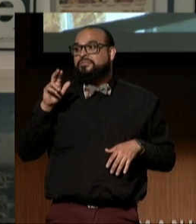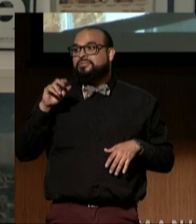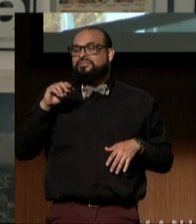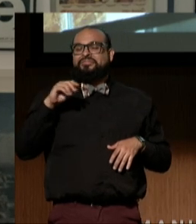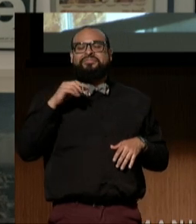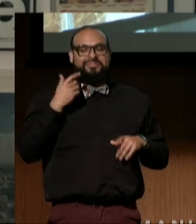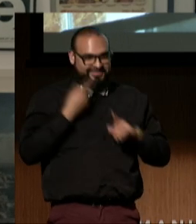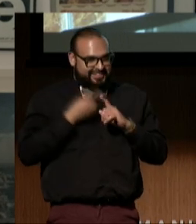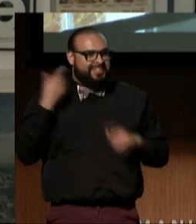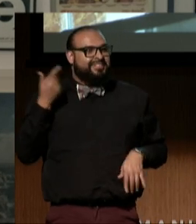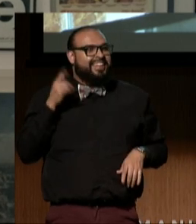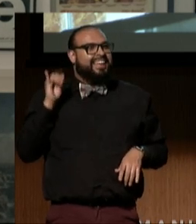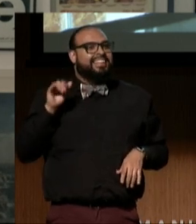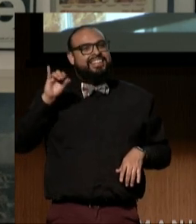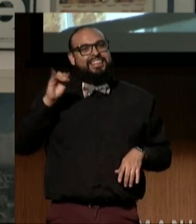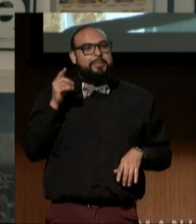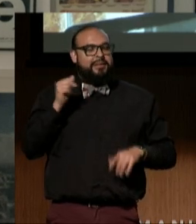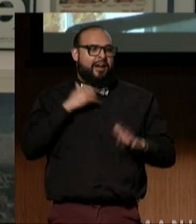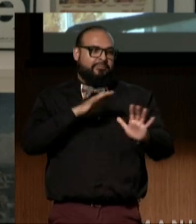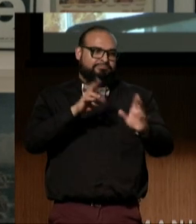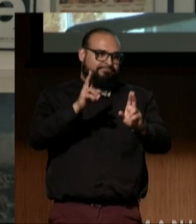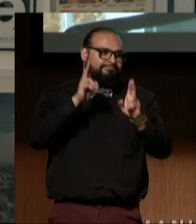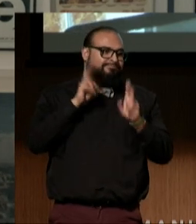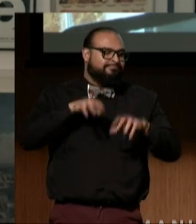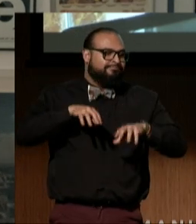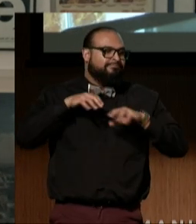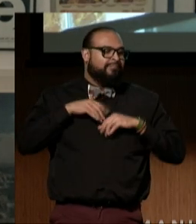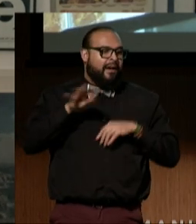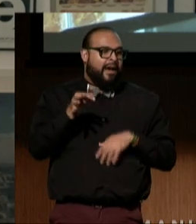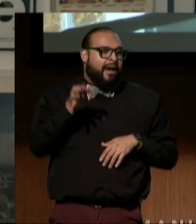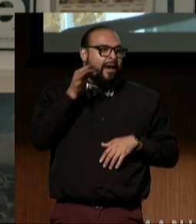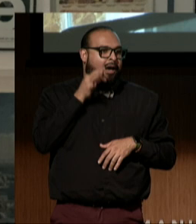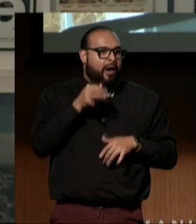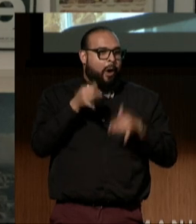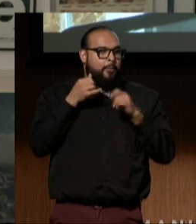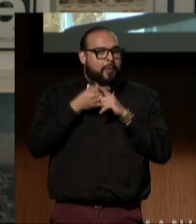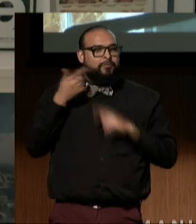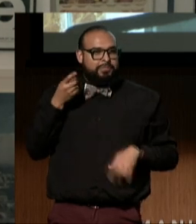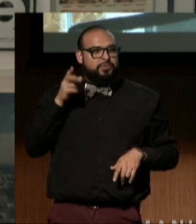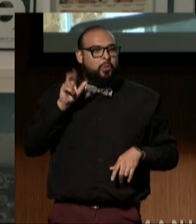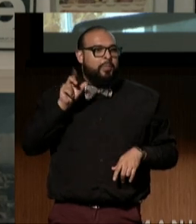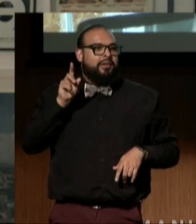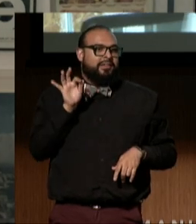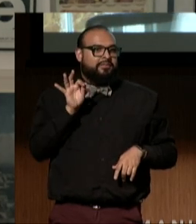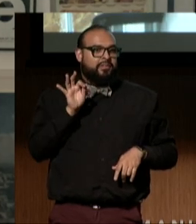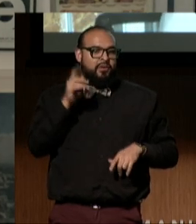I'm truly honored to accept the Disability Excellence Award from DREDF on behalf of Getty Images.